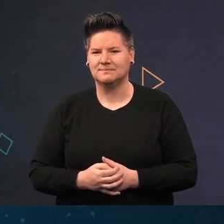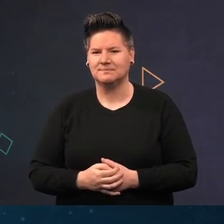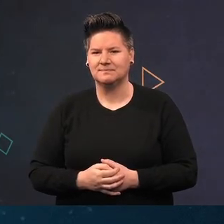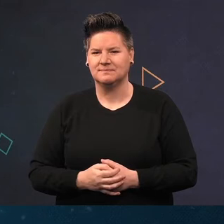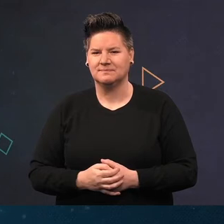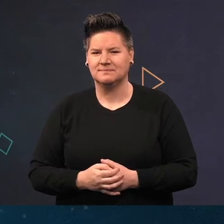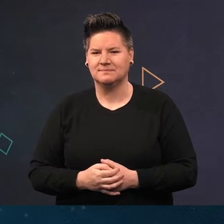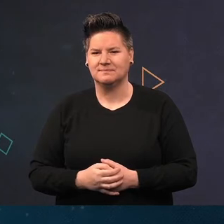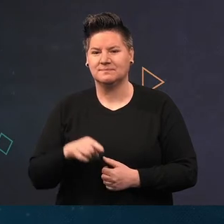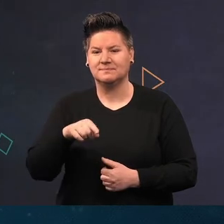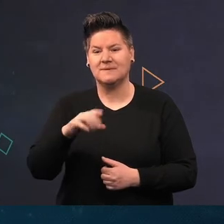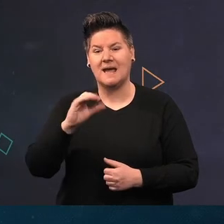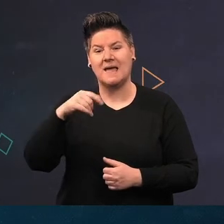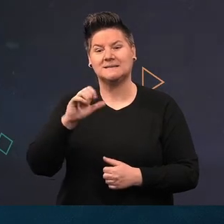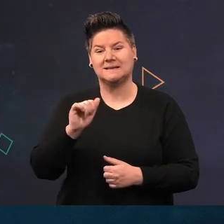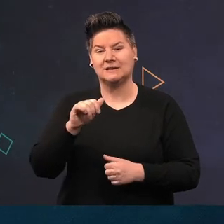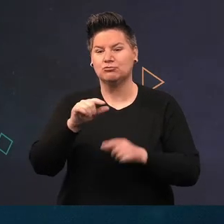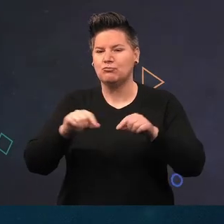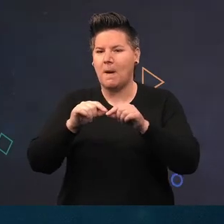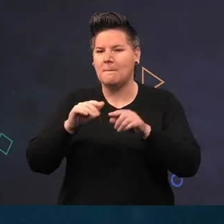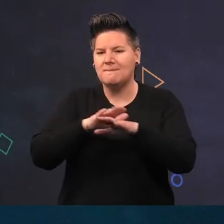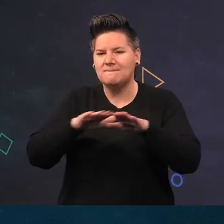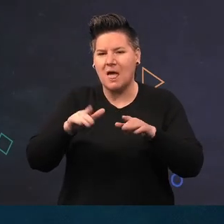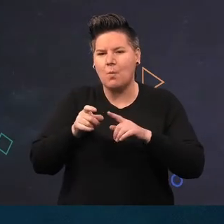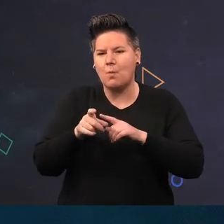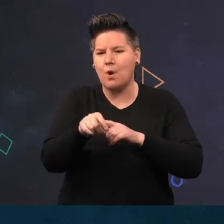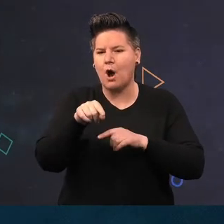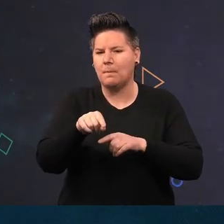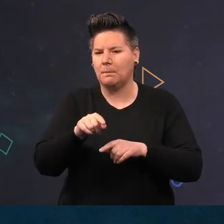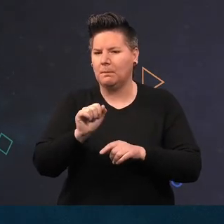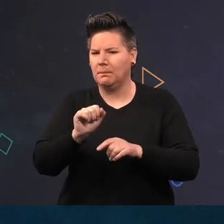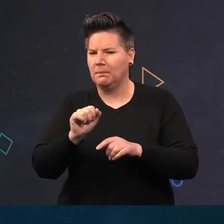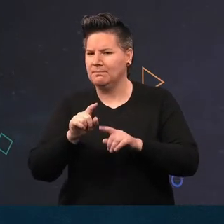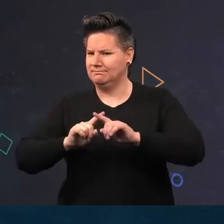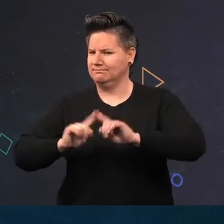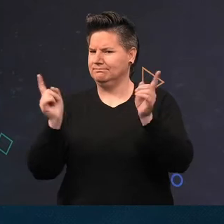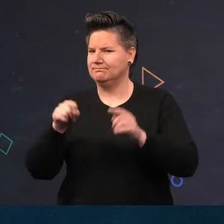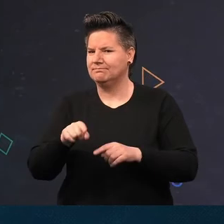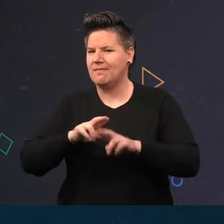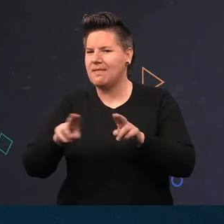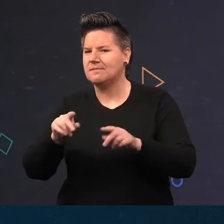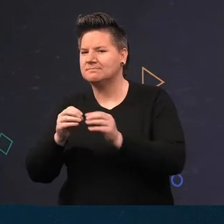Here a Candy Stripe Flatworm. Not a true segmented worm but a type of flatworm.